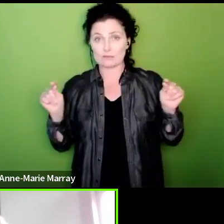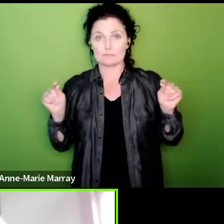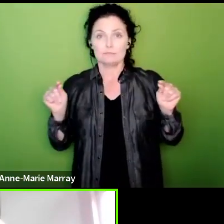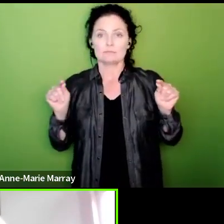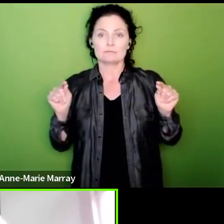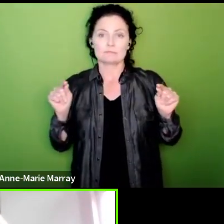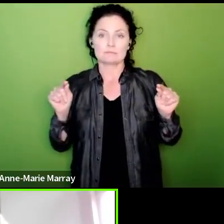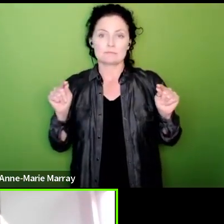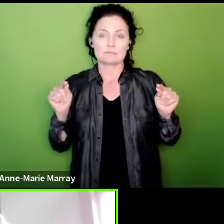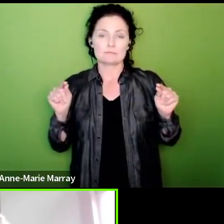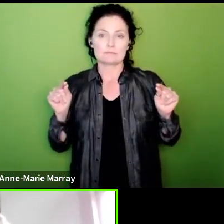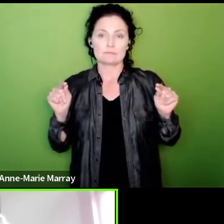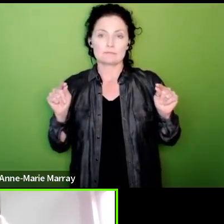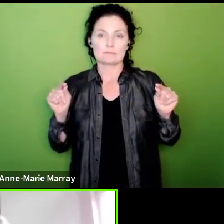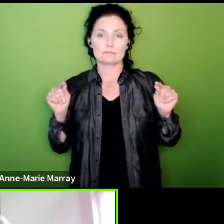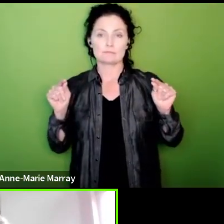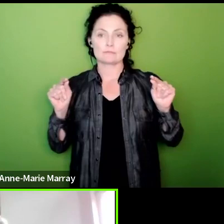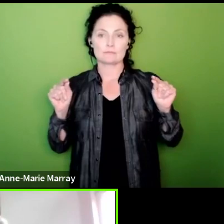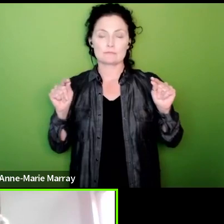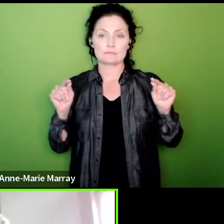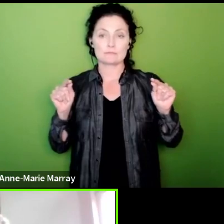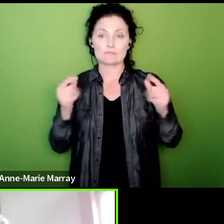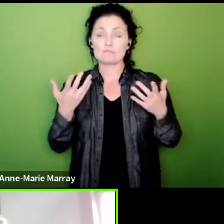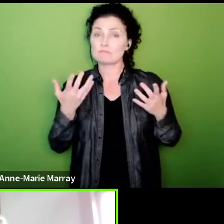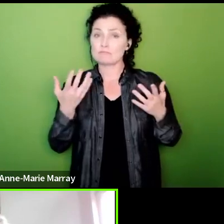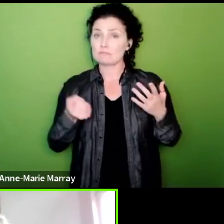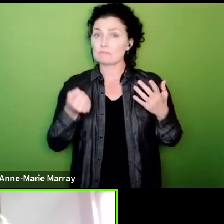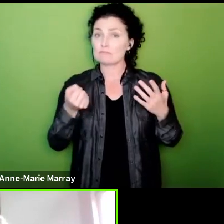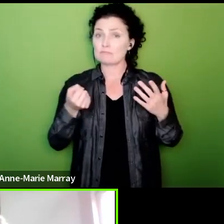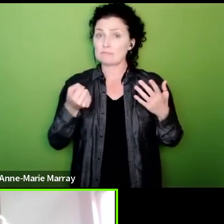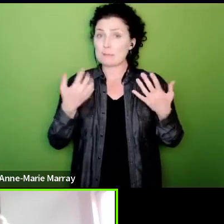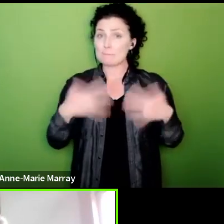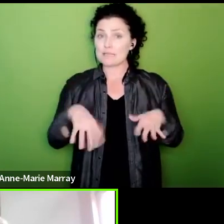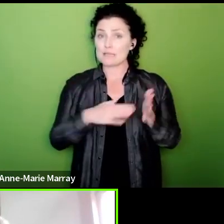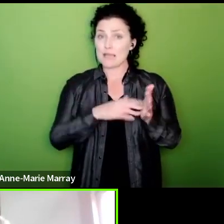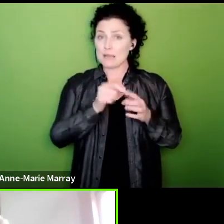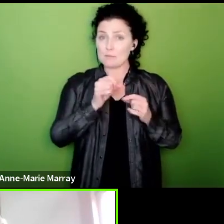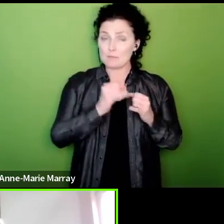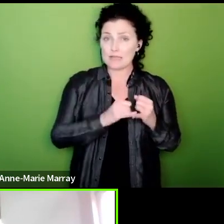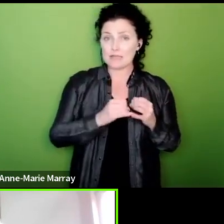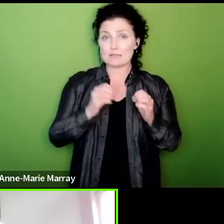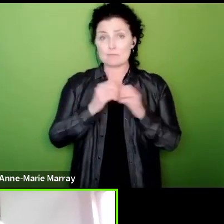there are already MPs or in public tweets out there there's there's this BBC web articles